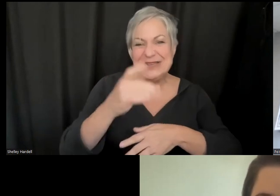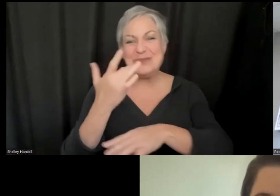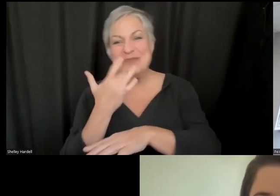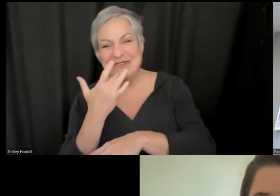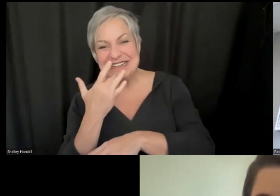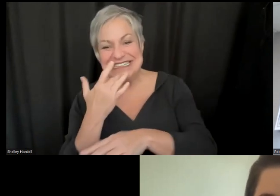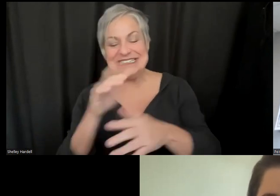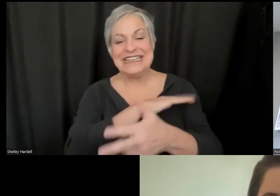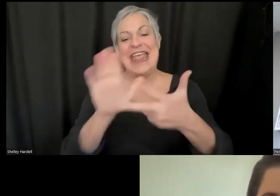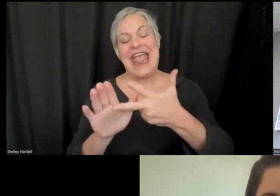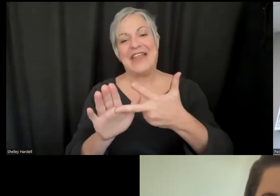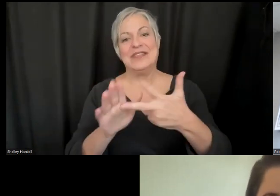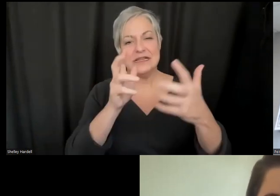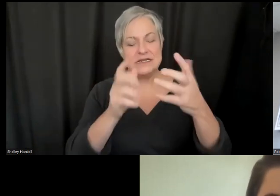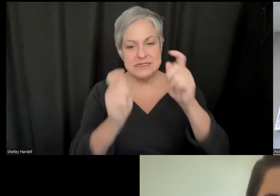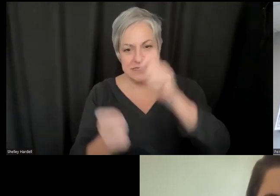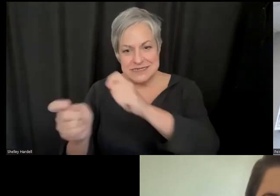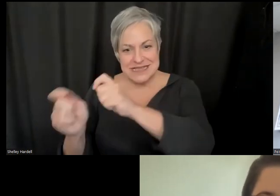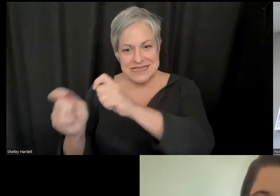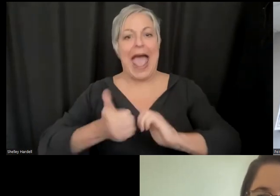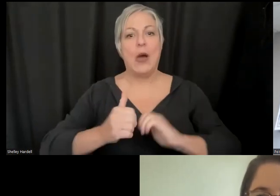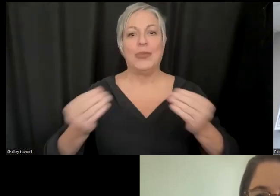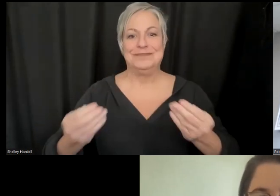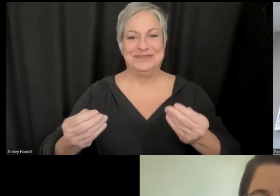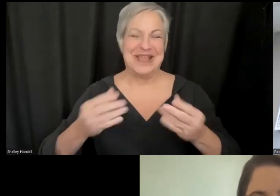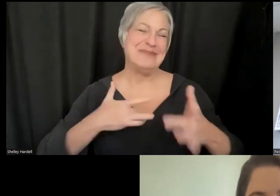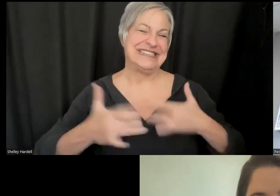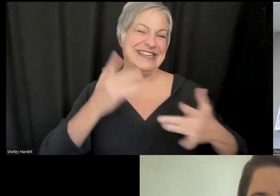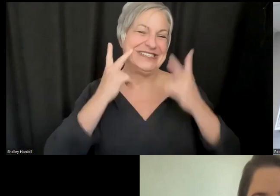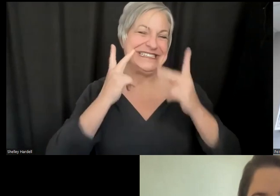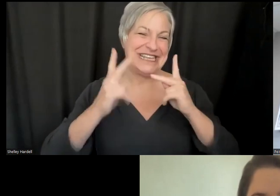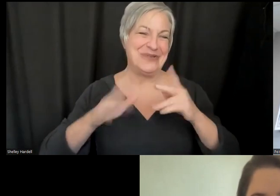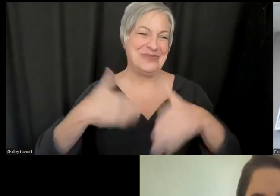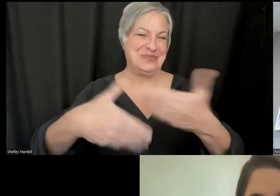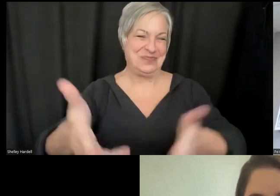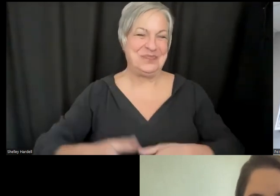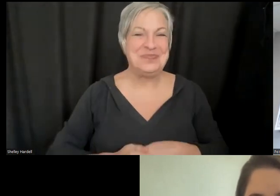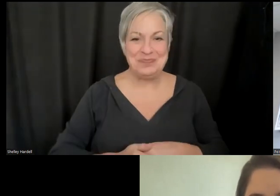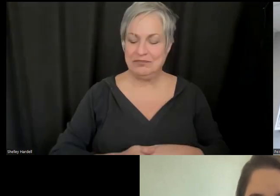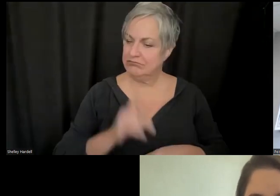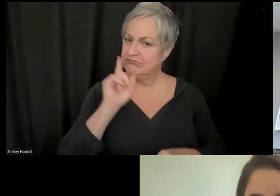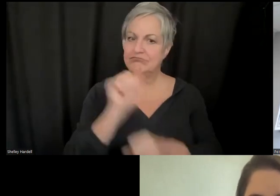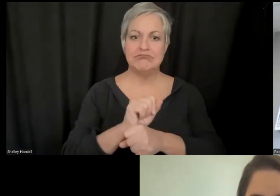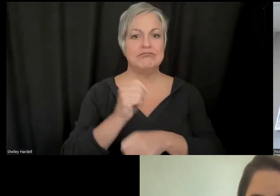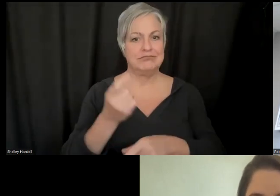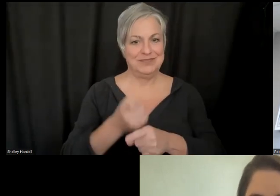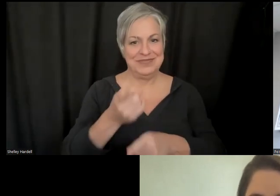continues to go. >> Peirce: Definitely. Great.